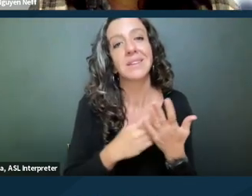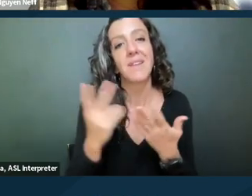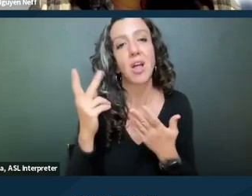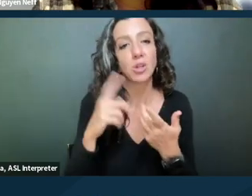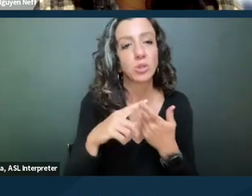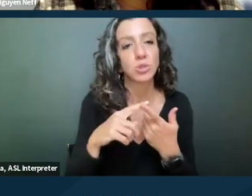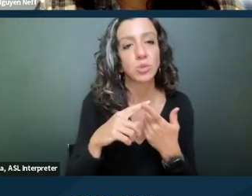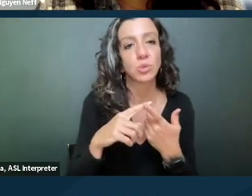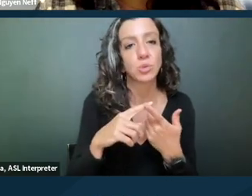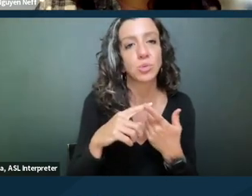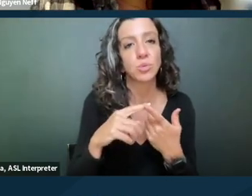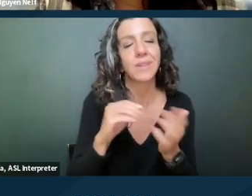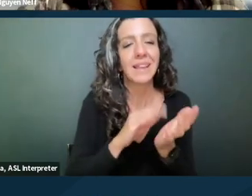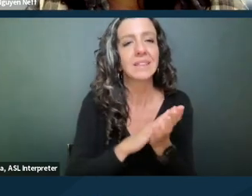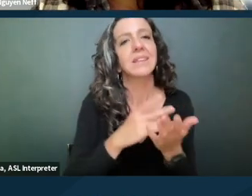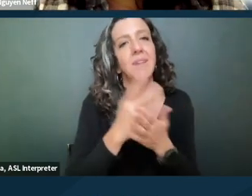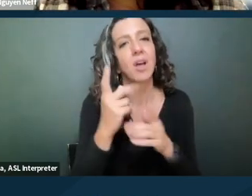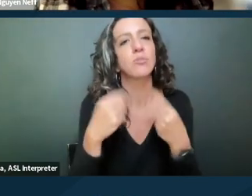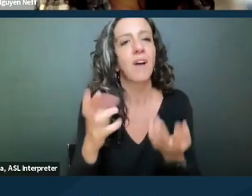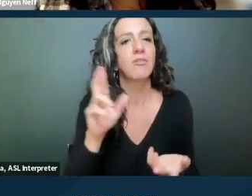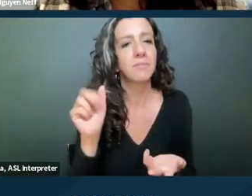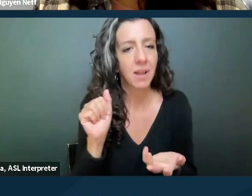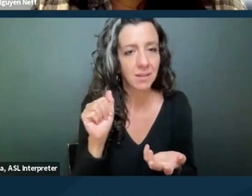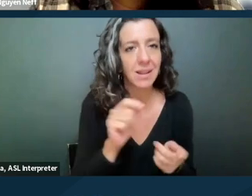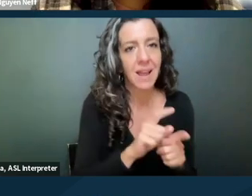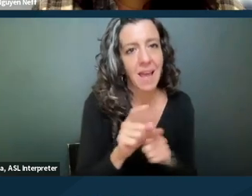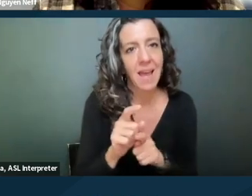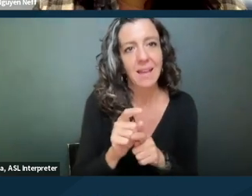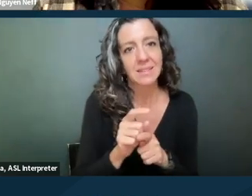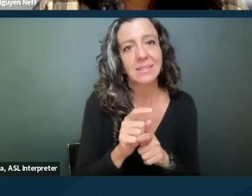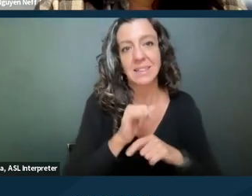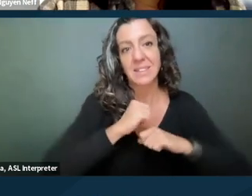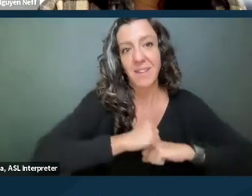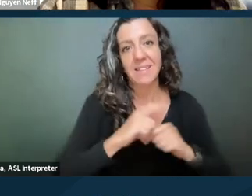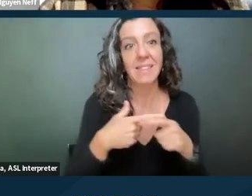as an affirmative defense and then they settle the case. So really that issue,